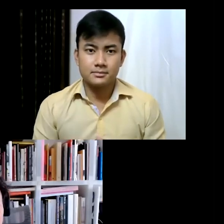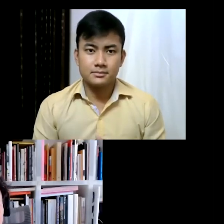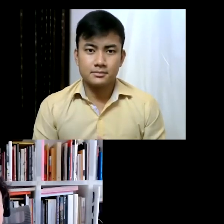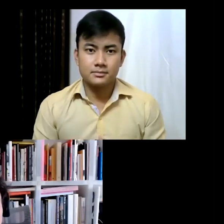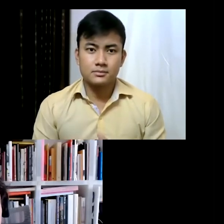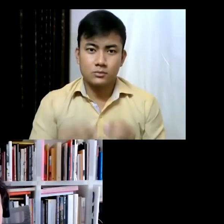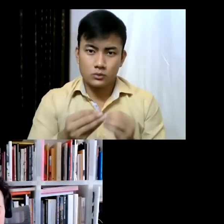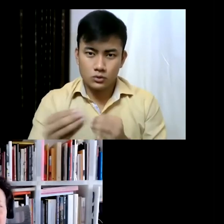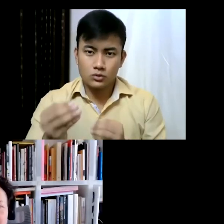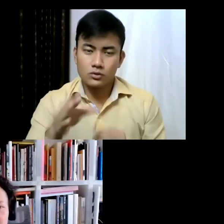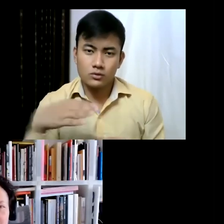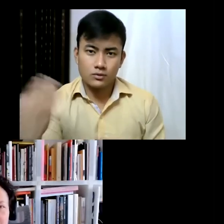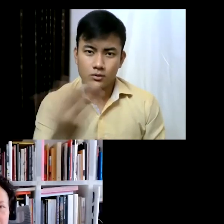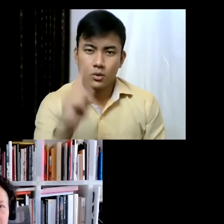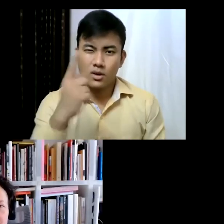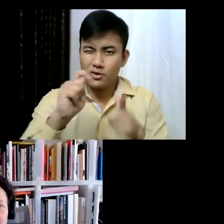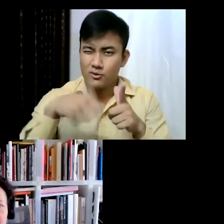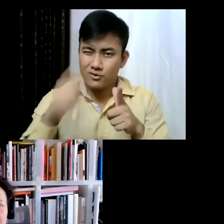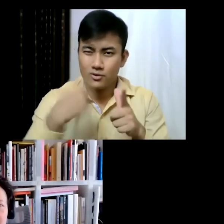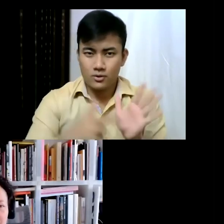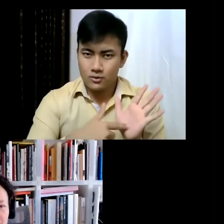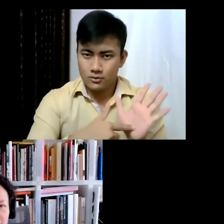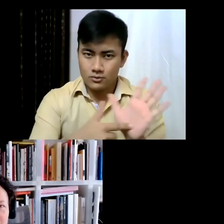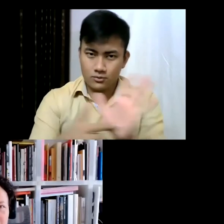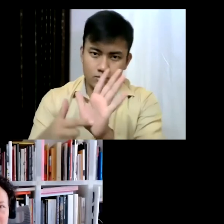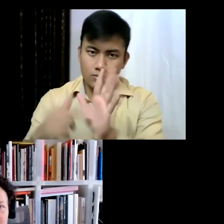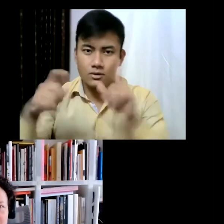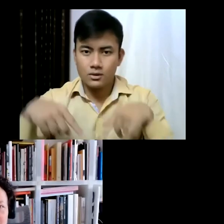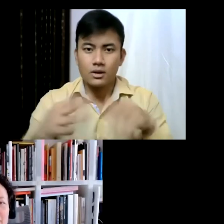of Museums Without Borders, that places objects of museums in conversation with each other...